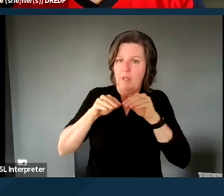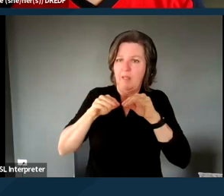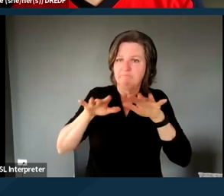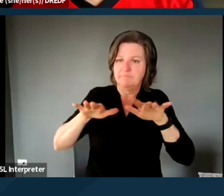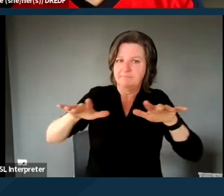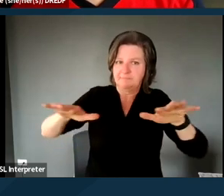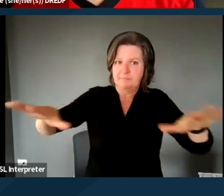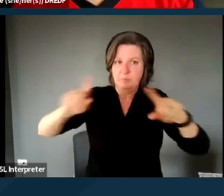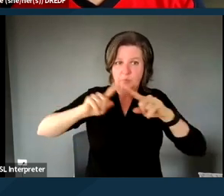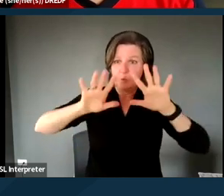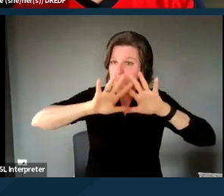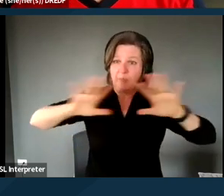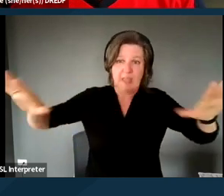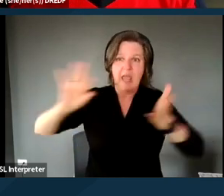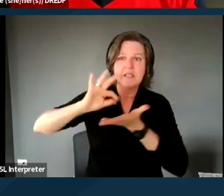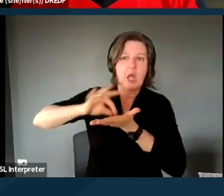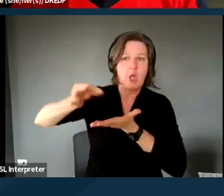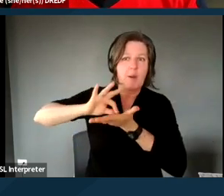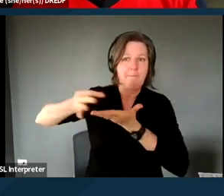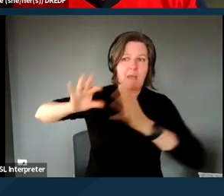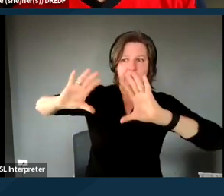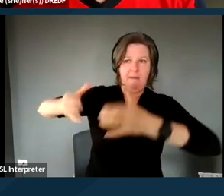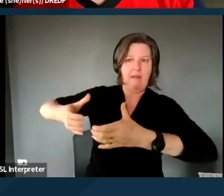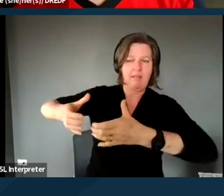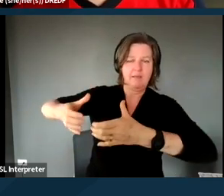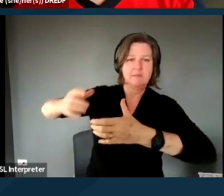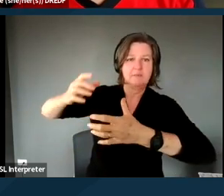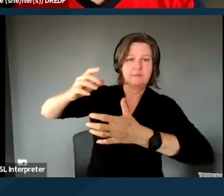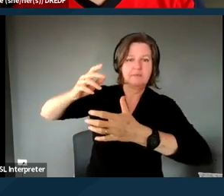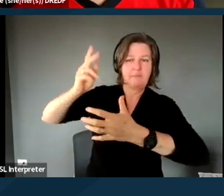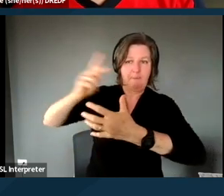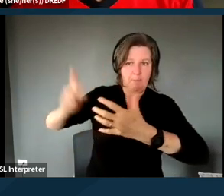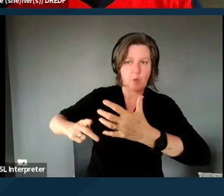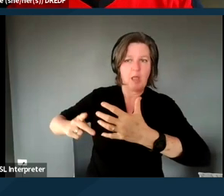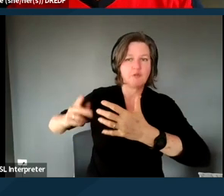to the entire medical population over time, and there are grants being paid